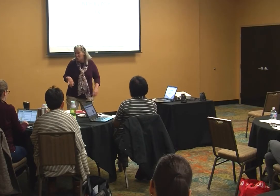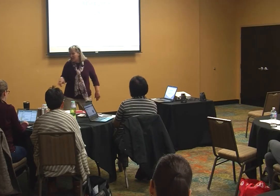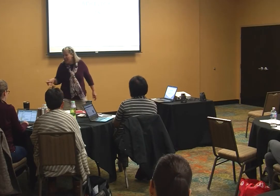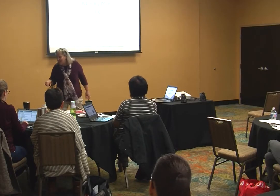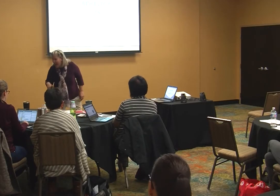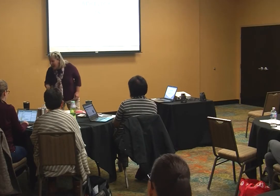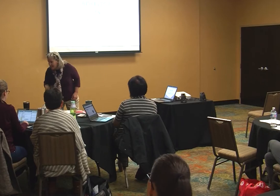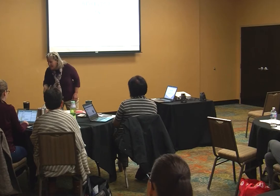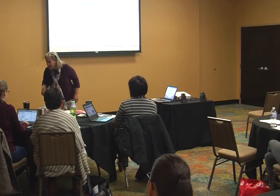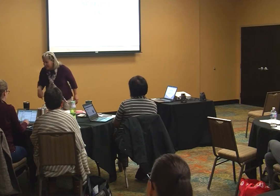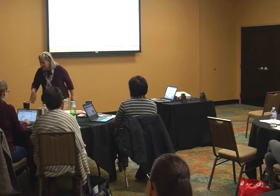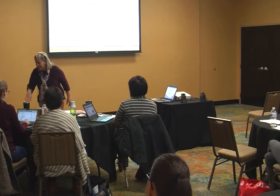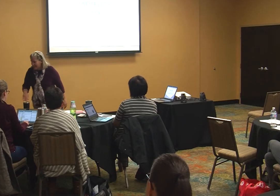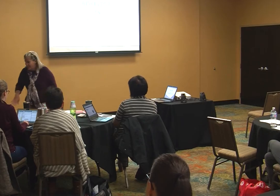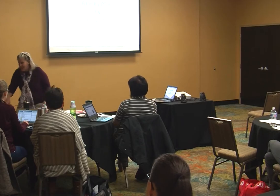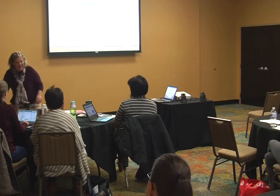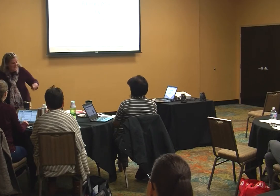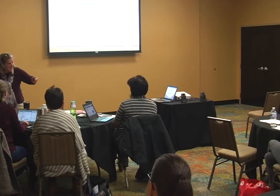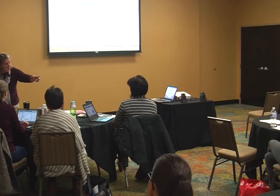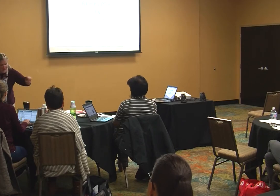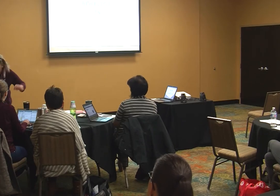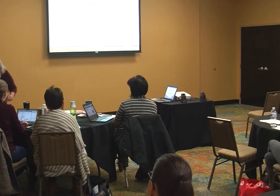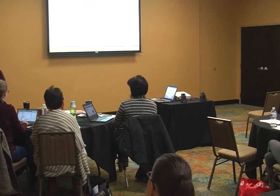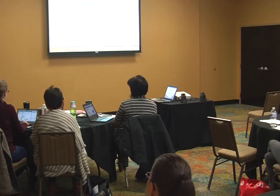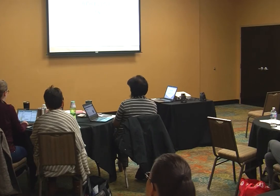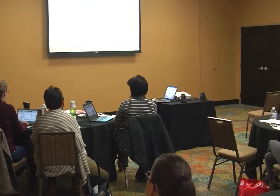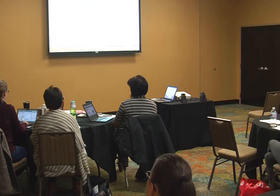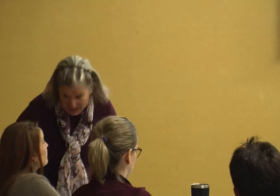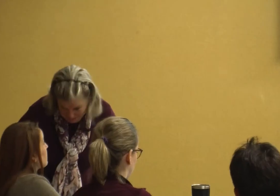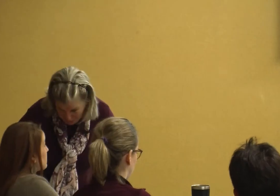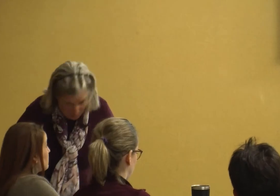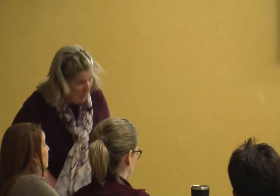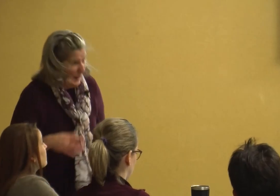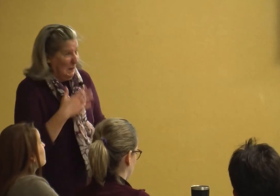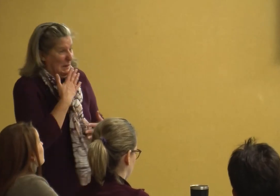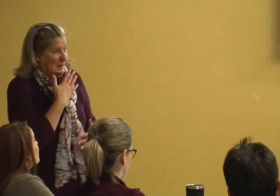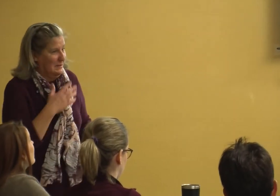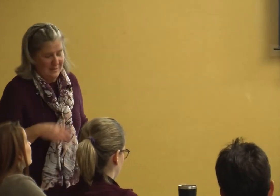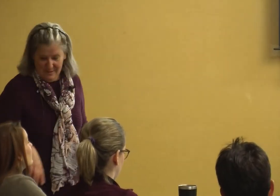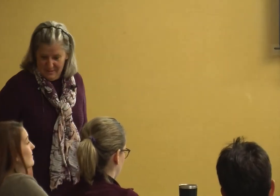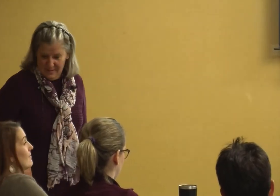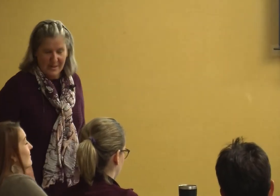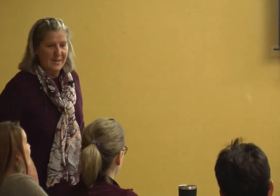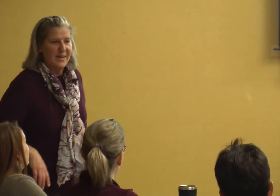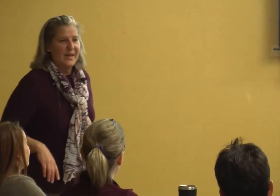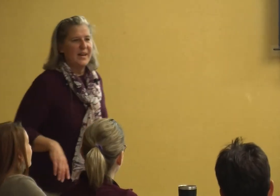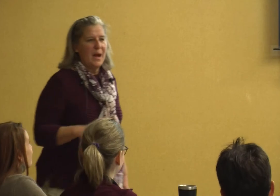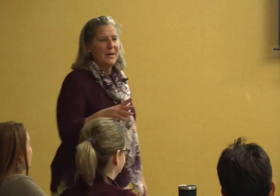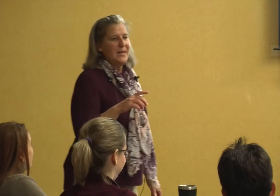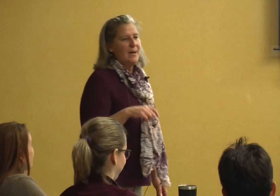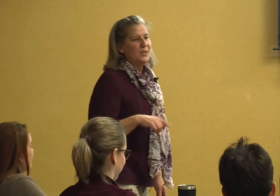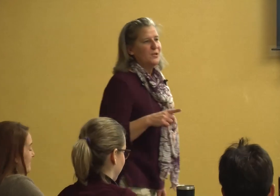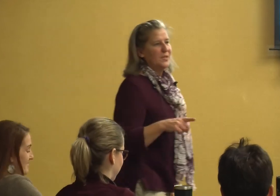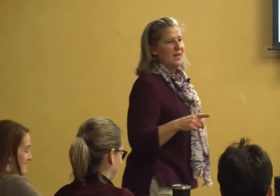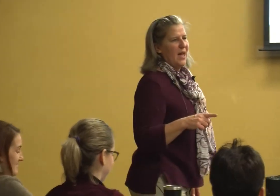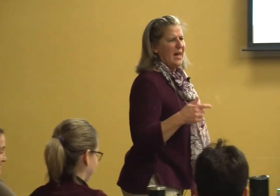see that Jenna did you see that she has behavior over thought and how many times do you see that I